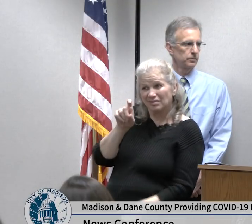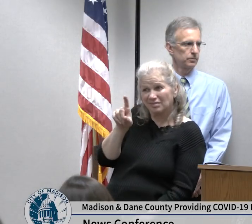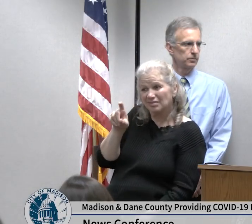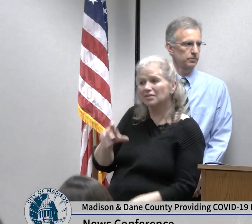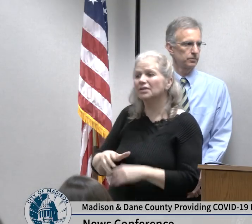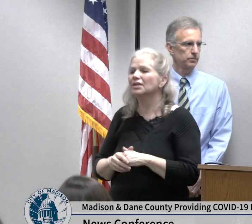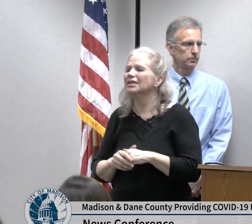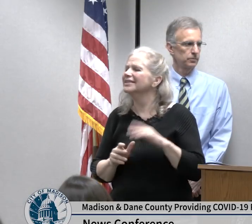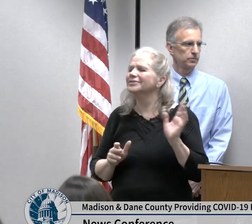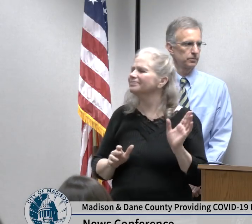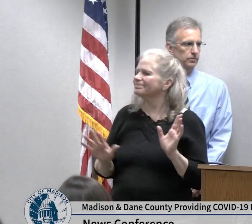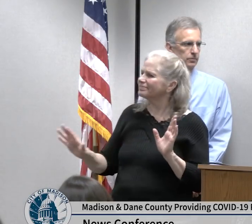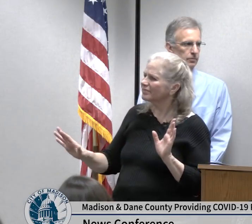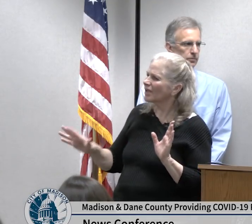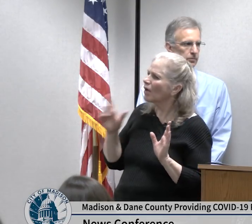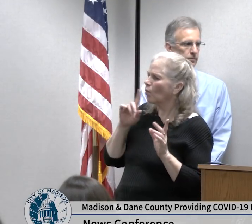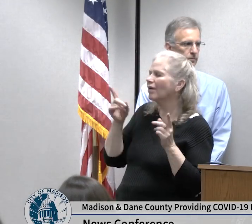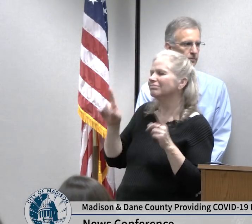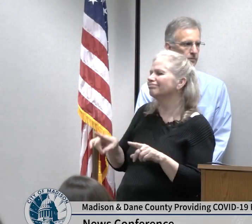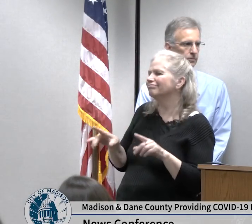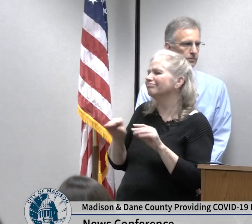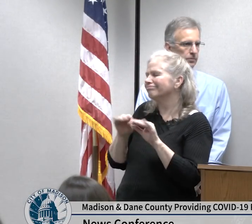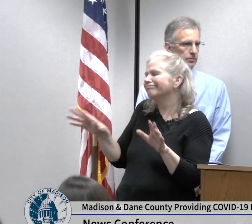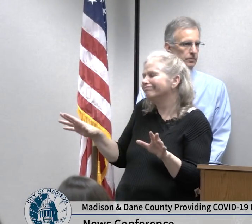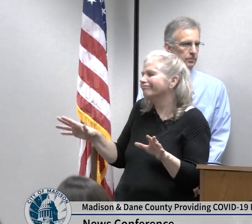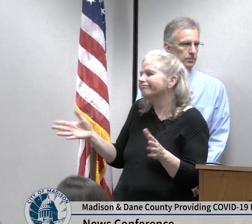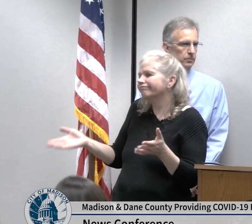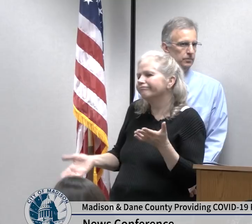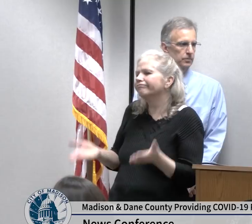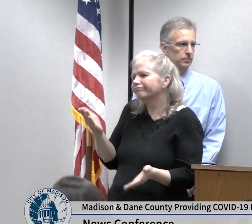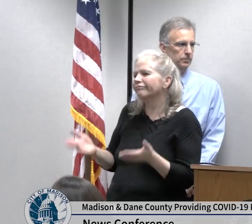will happen here and I think what we are trying to make sure that we are doing is